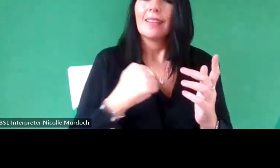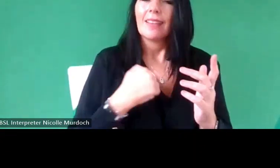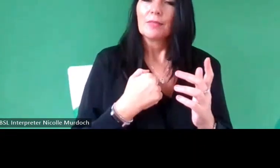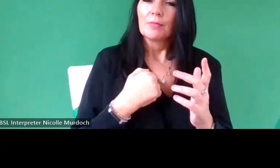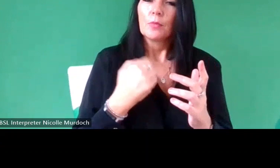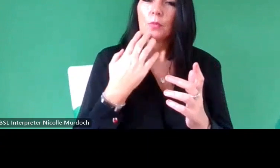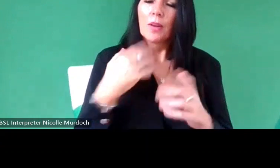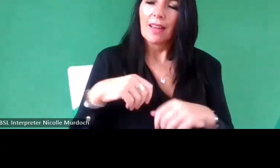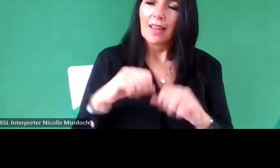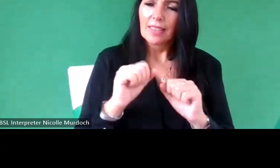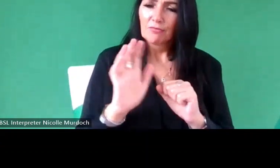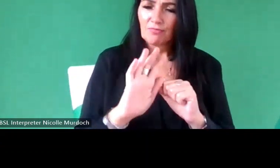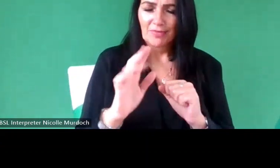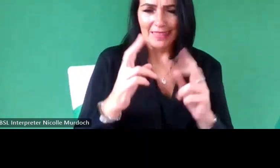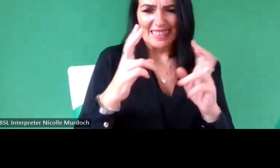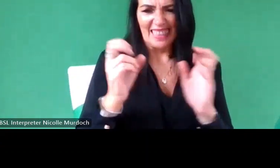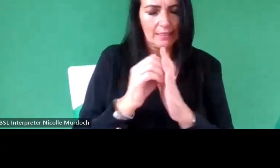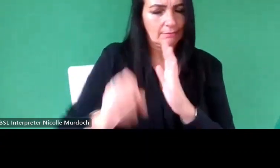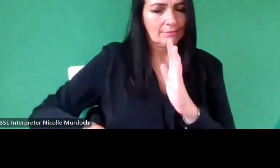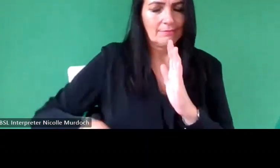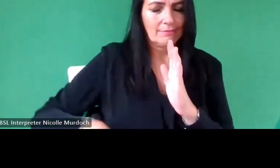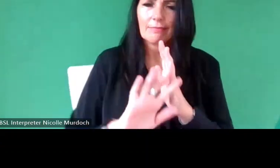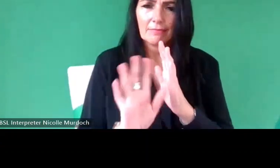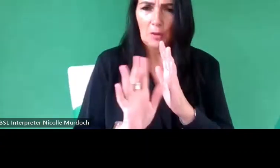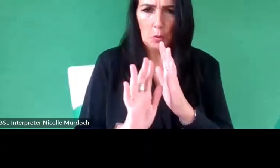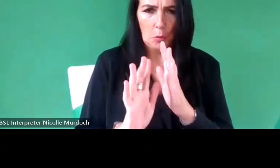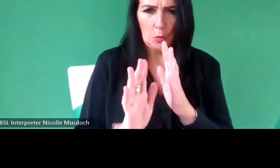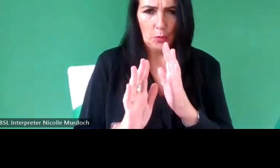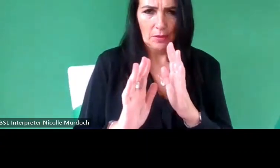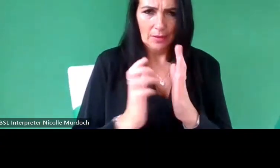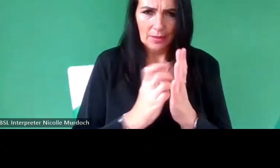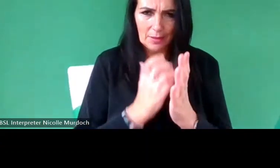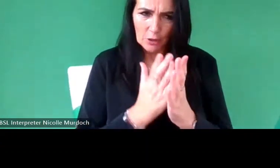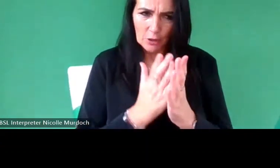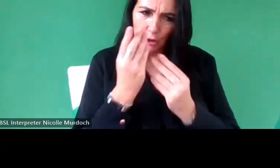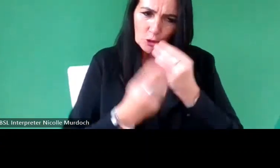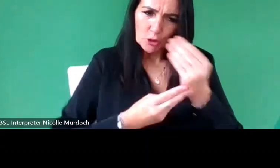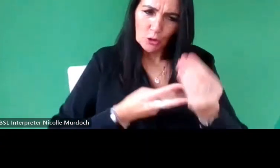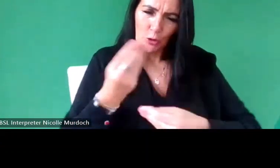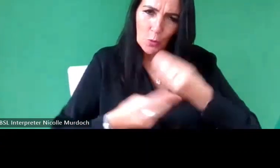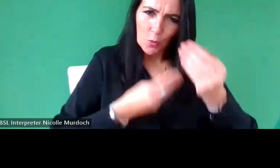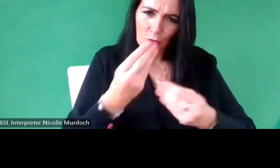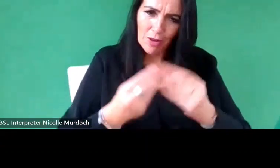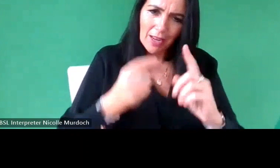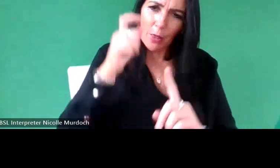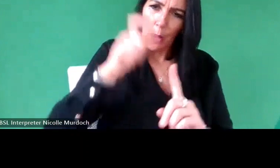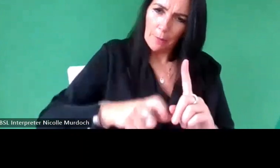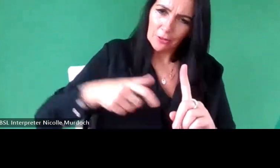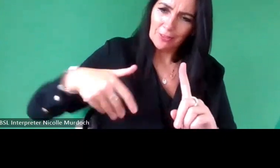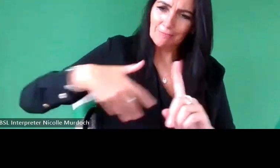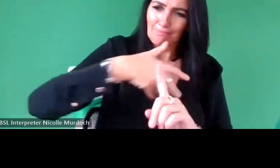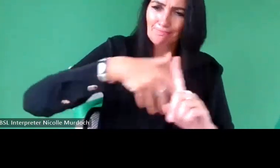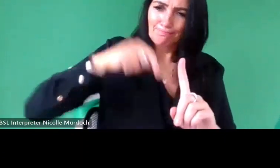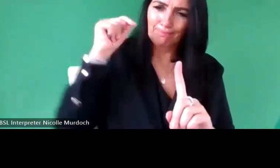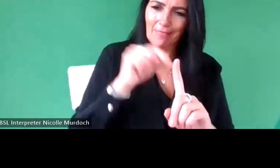doing any titles or anything just keeping almost the story and who's behind the story um Anonymous